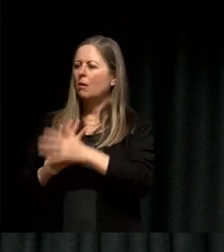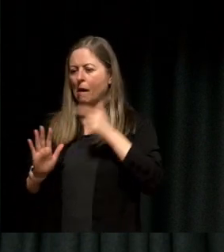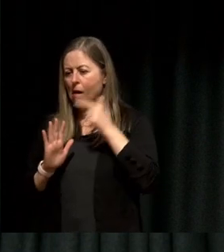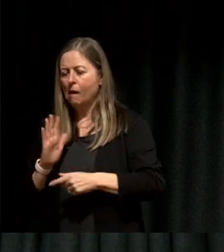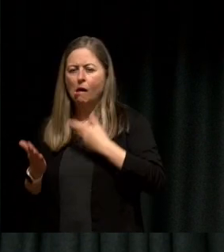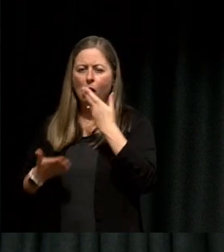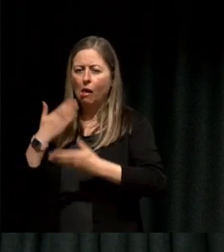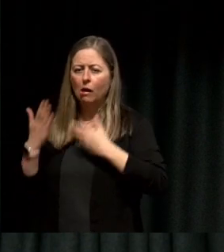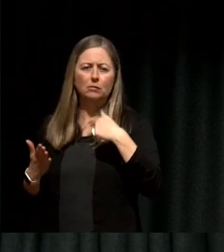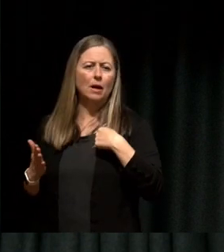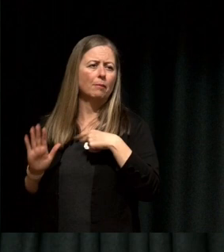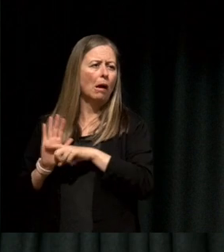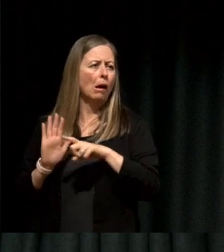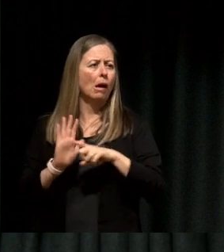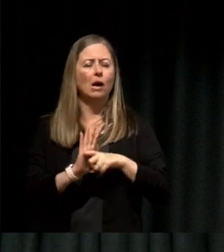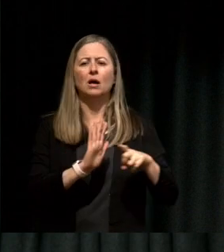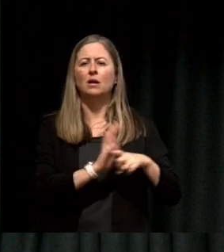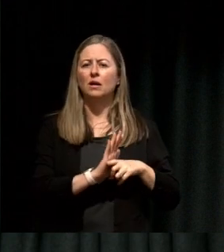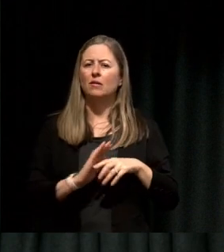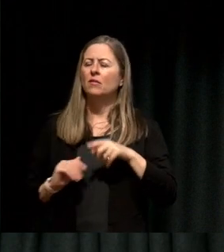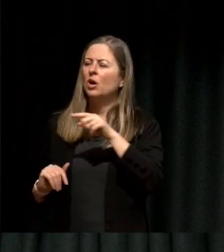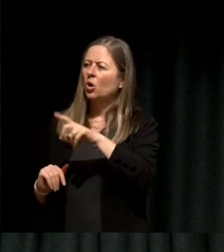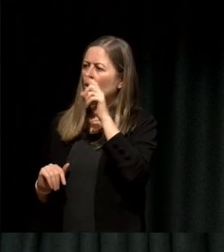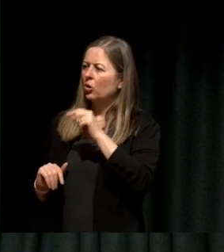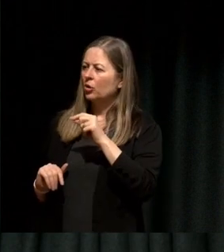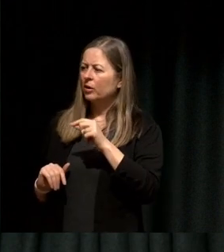but you can frame it in the sense of challenge, and sometimes it takes a little bit of time